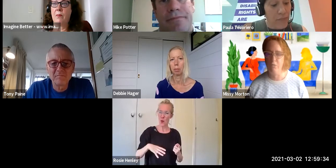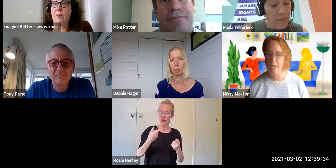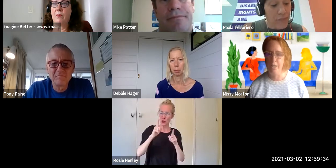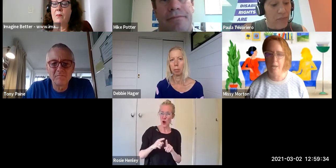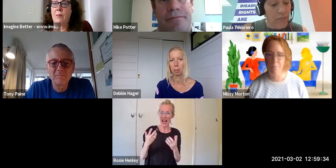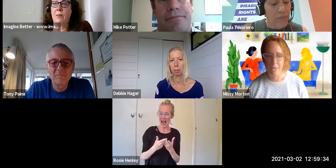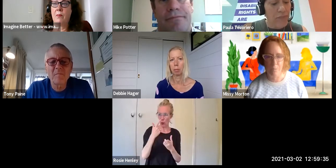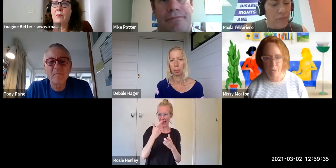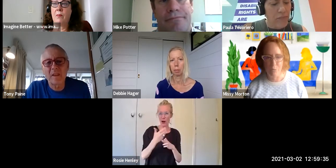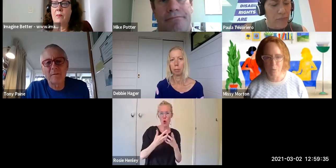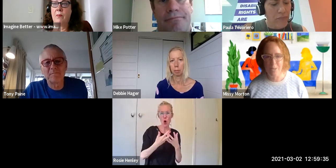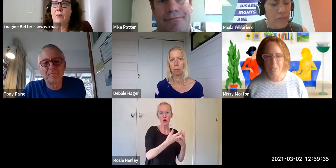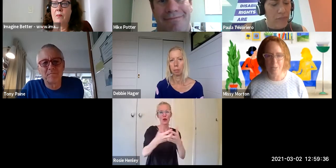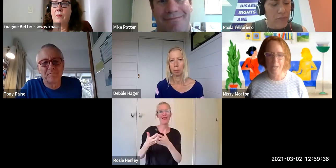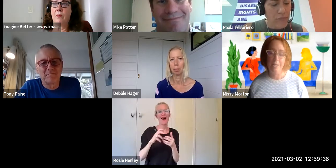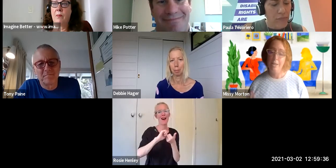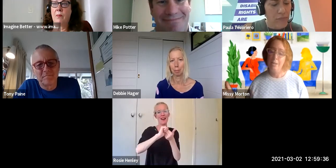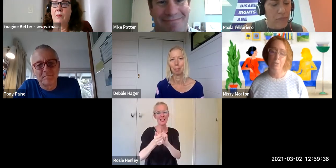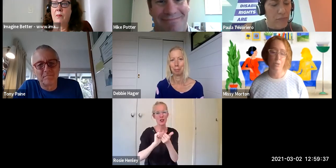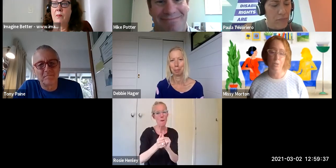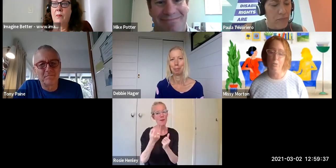if i can now mix metaphors.